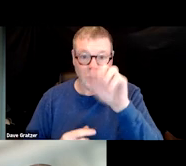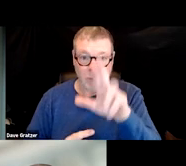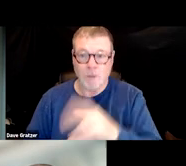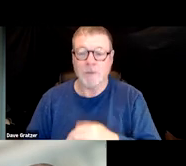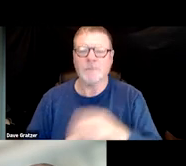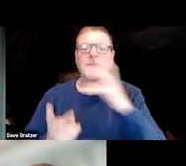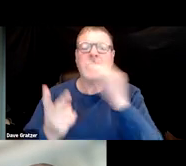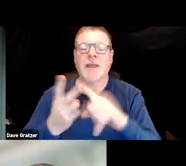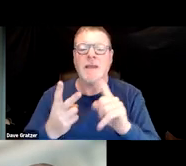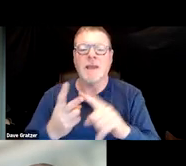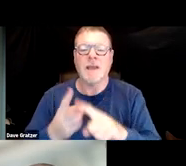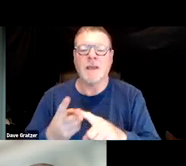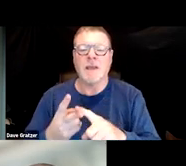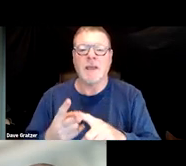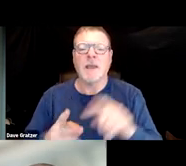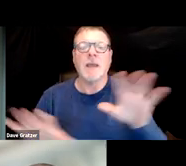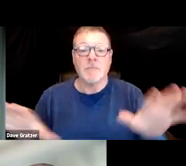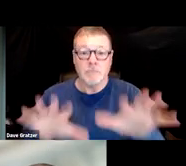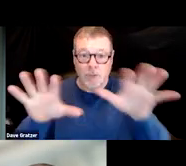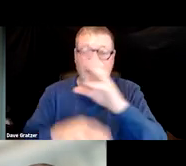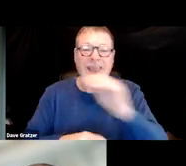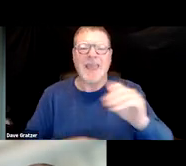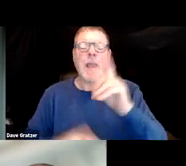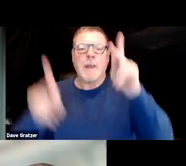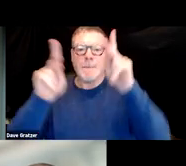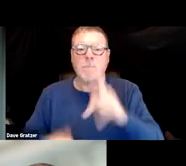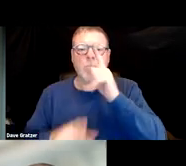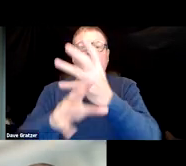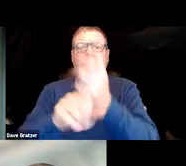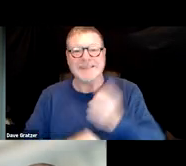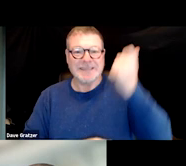and a SOAR beneficiary with long COVID